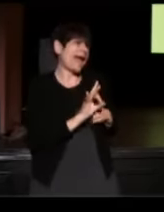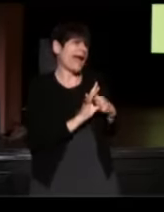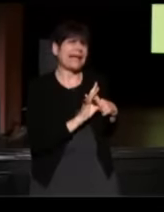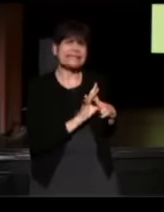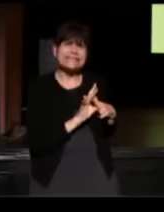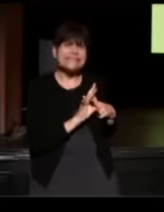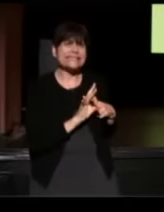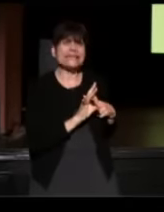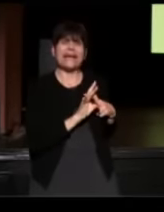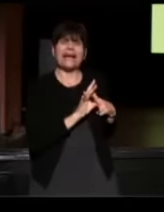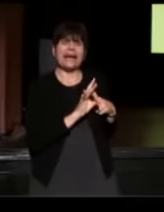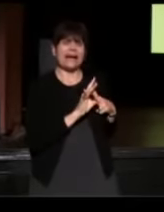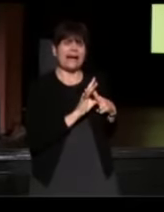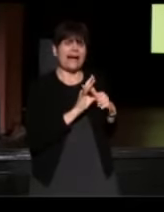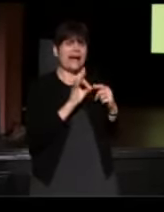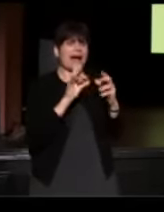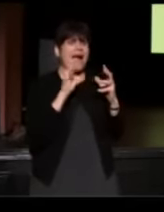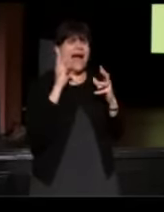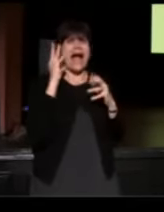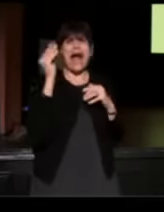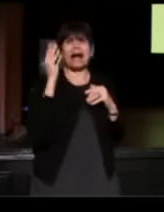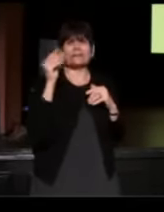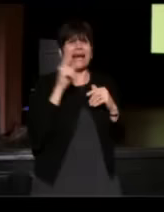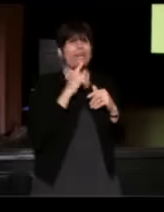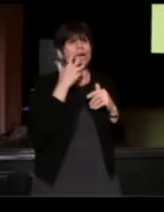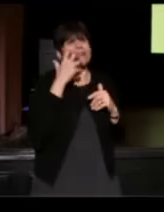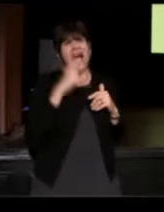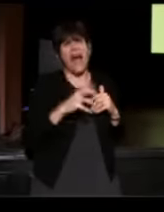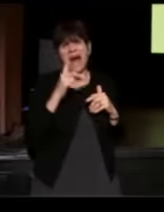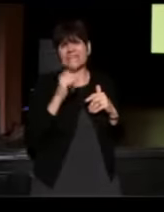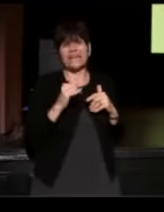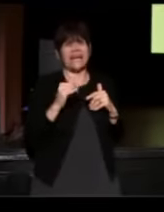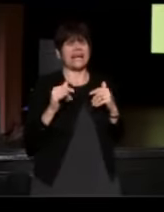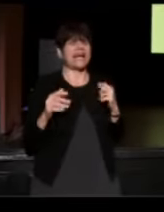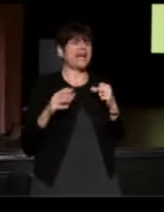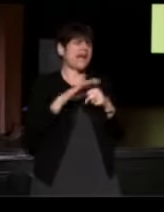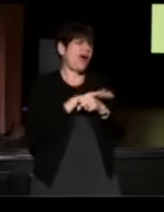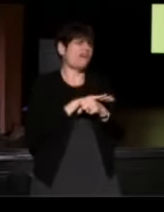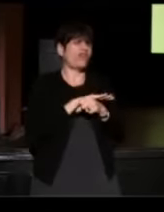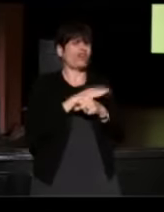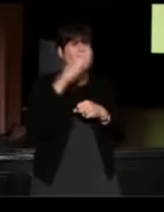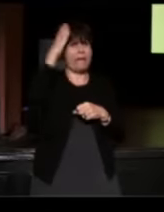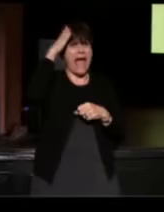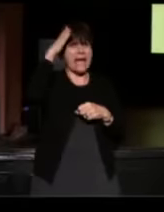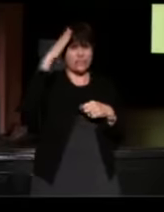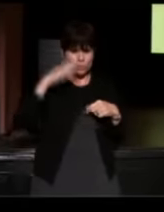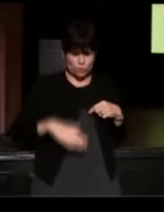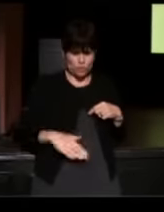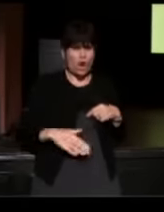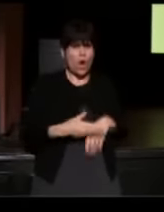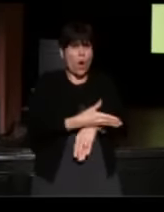and outside on a really, very hot day. Covered from head to toe with a long sleeve shirt,